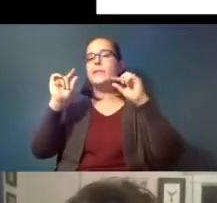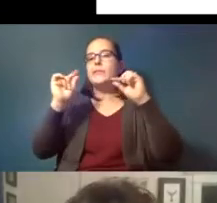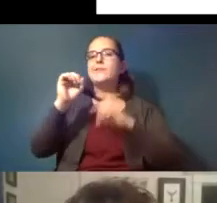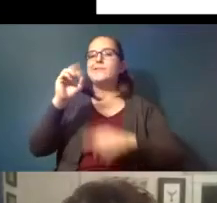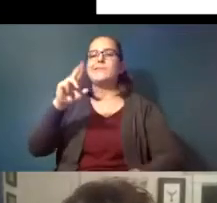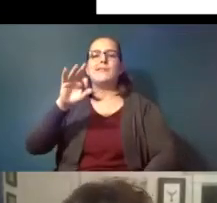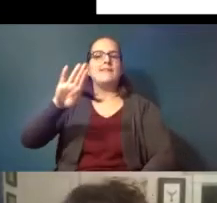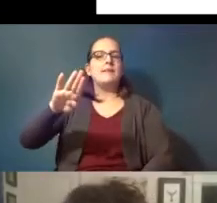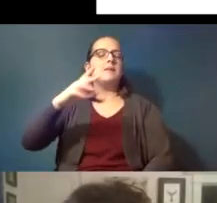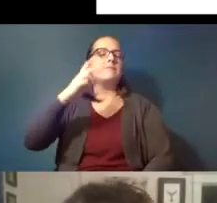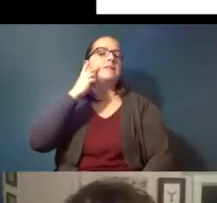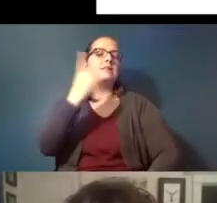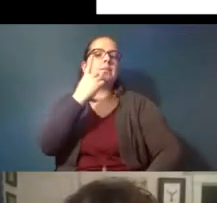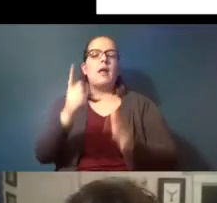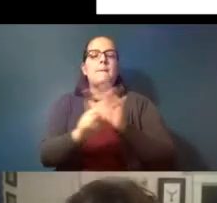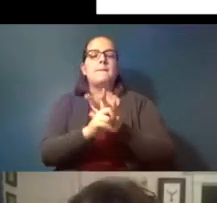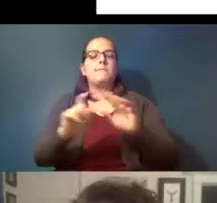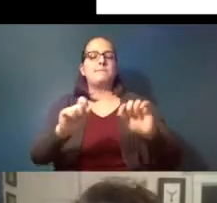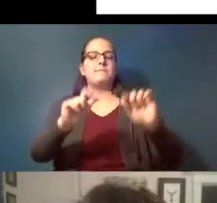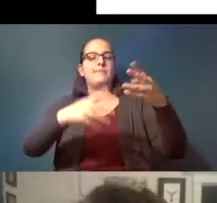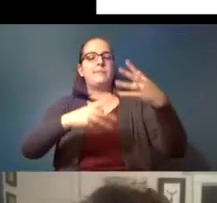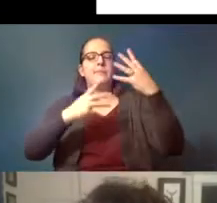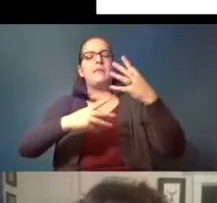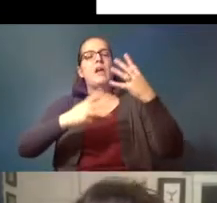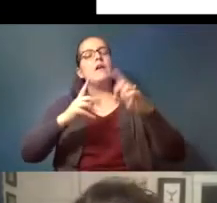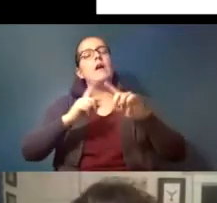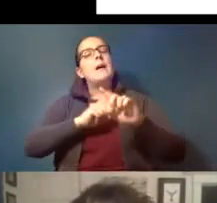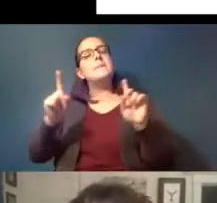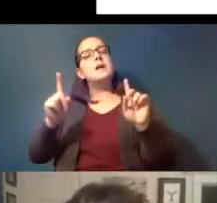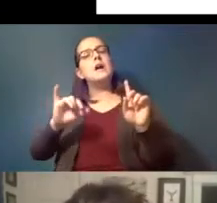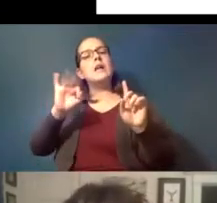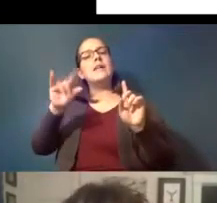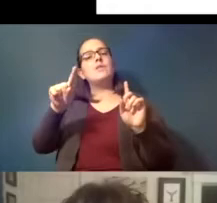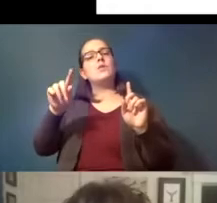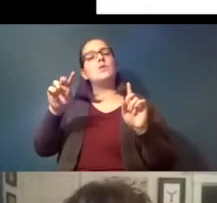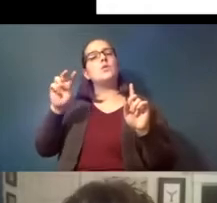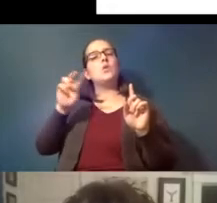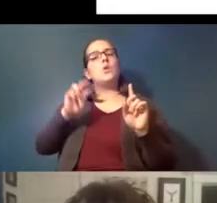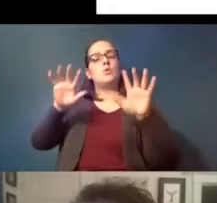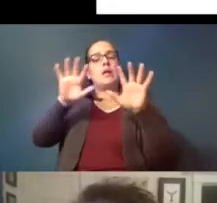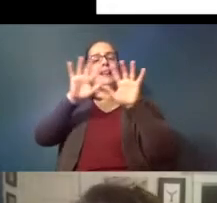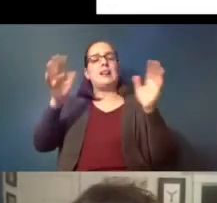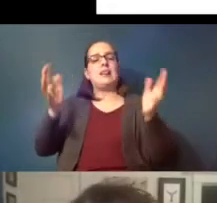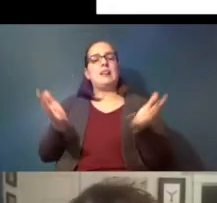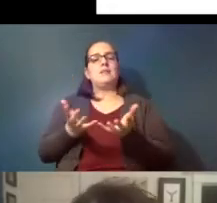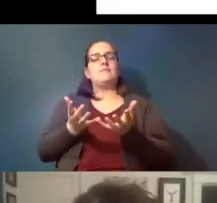you see something pop up on your feed but if you look globally and even if you just look at north